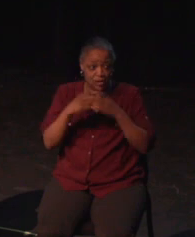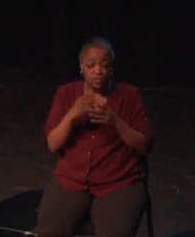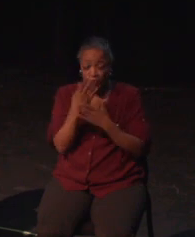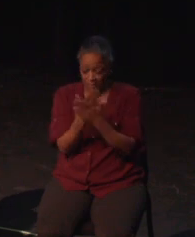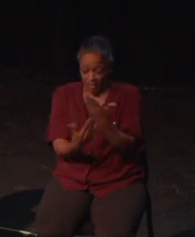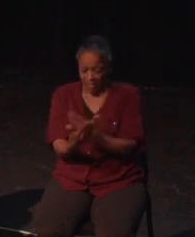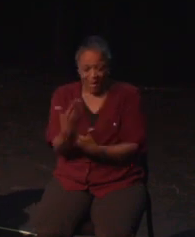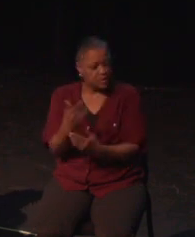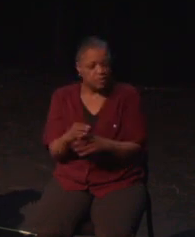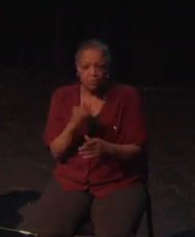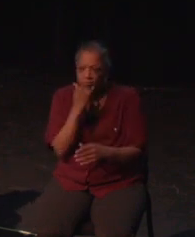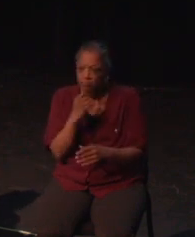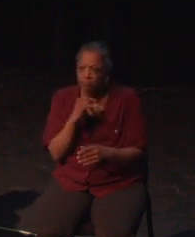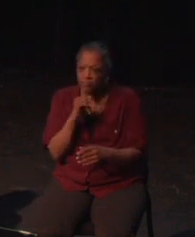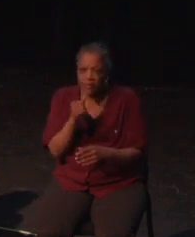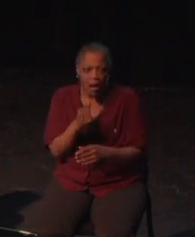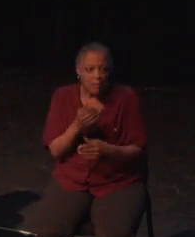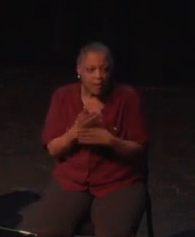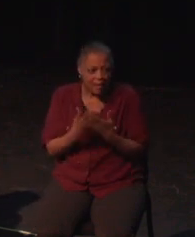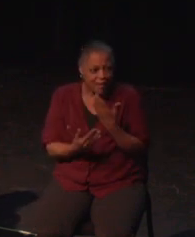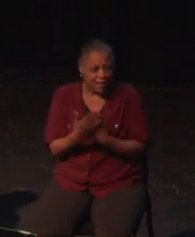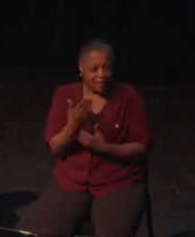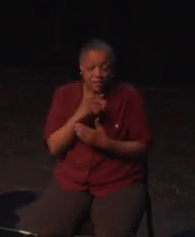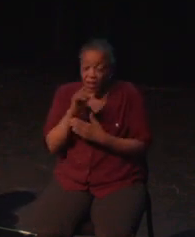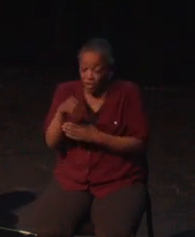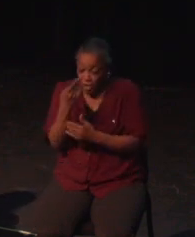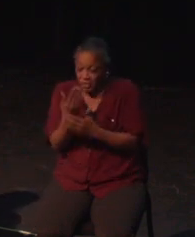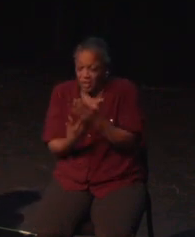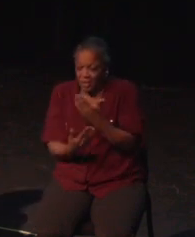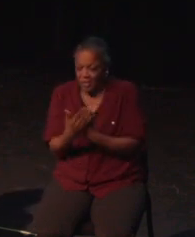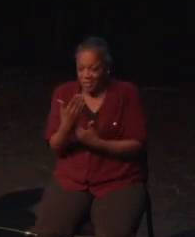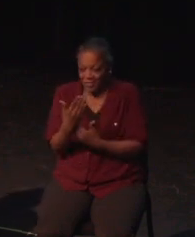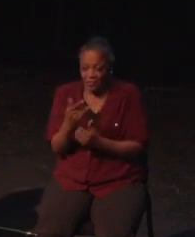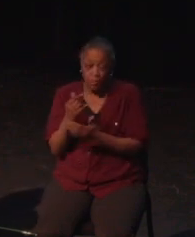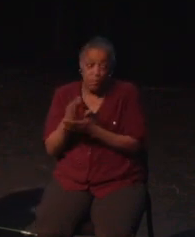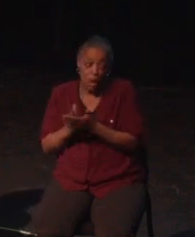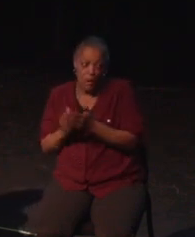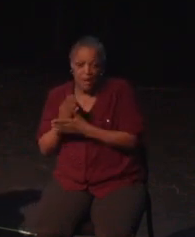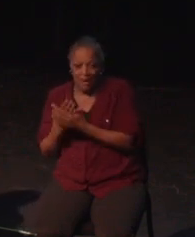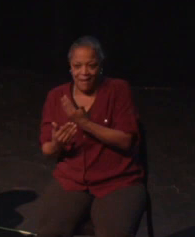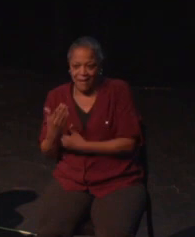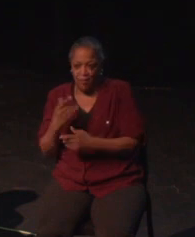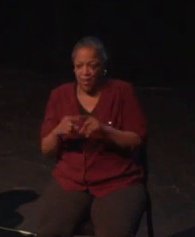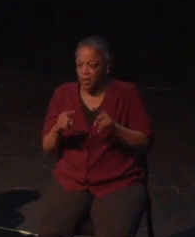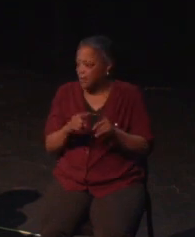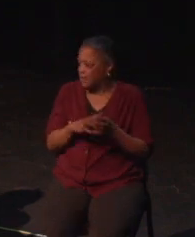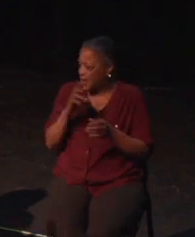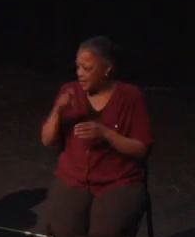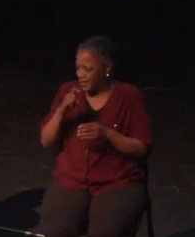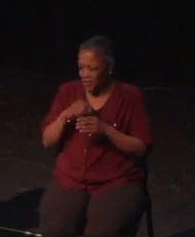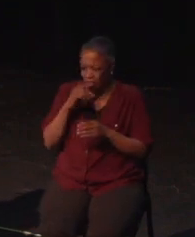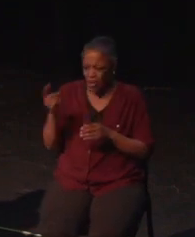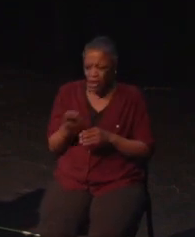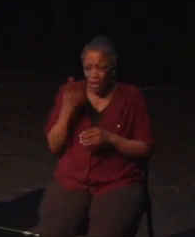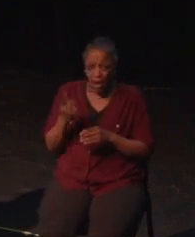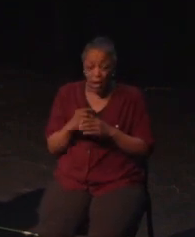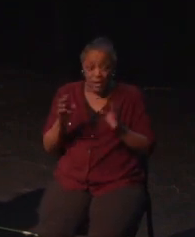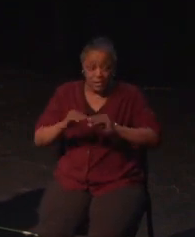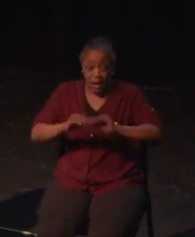but it's something that can be valuable to disable gamers like me. I play countless hours of GoldenEye on my couch with friends, and also its successor, Perfect Dark.